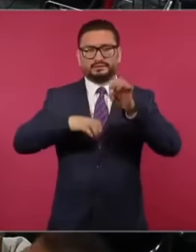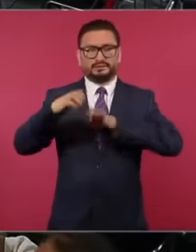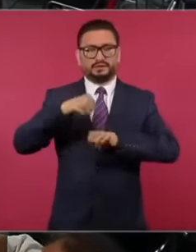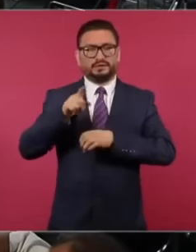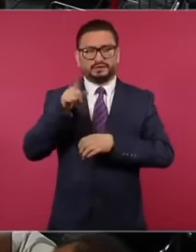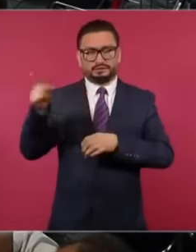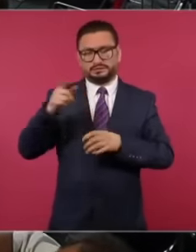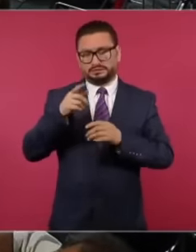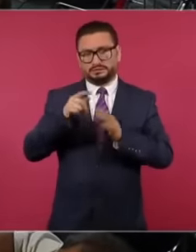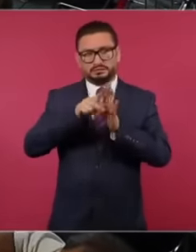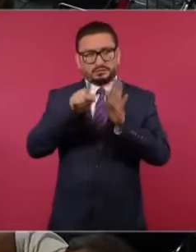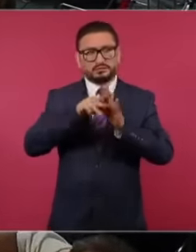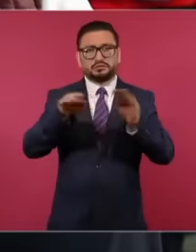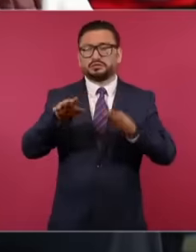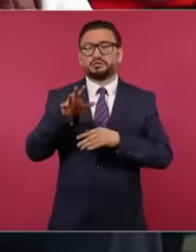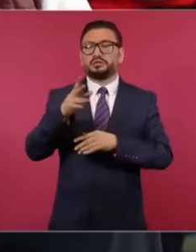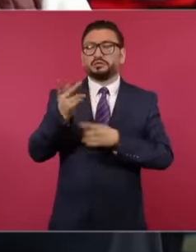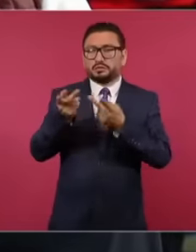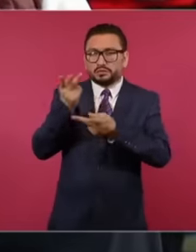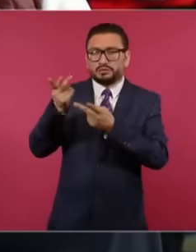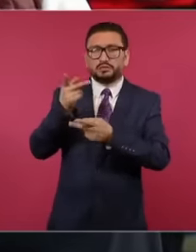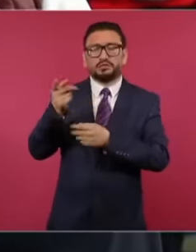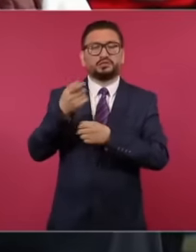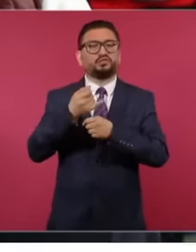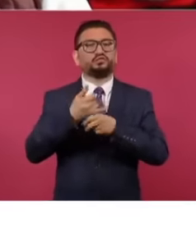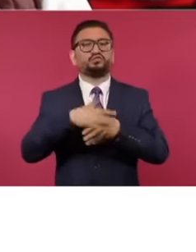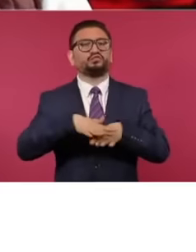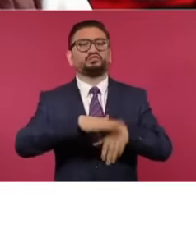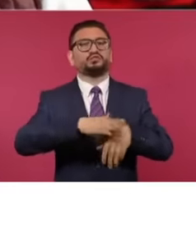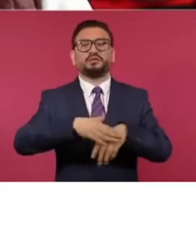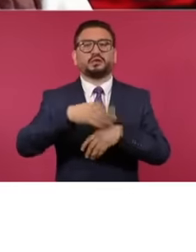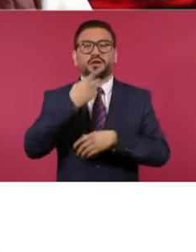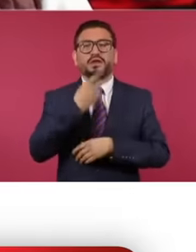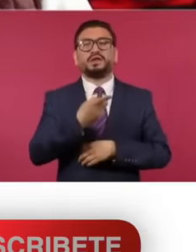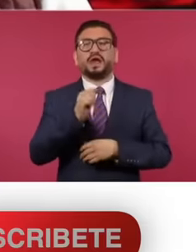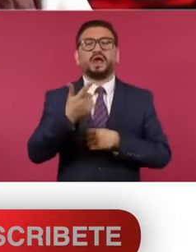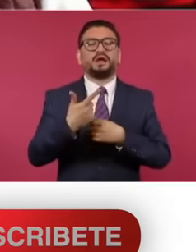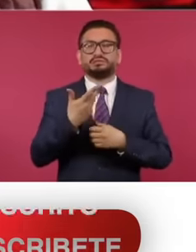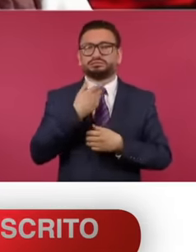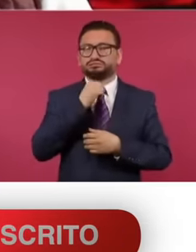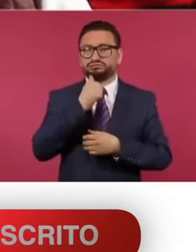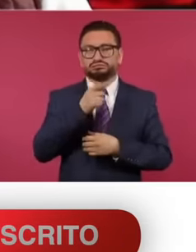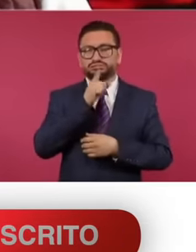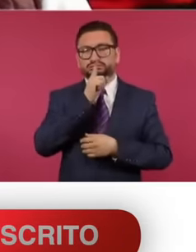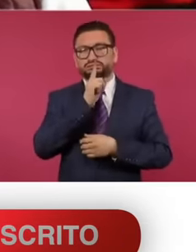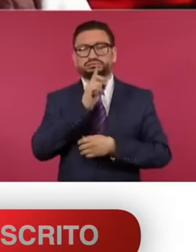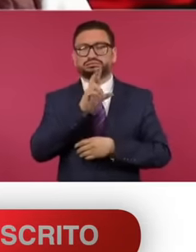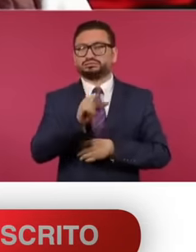refused to To make known your position on these anomalies, this means